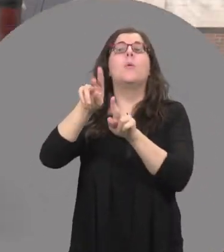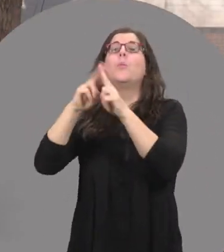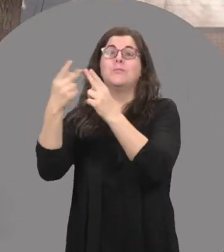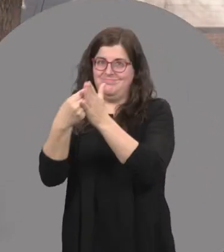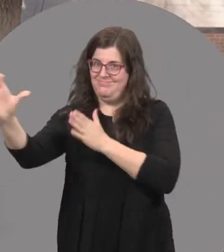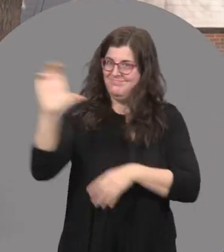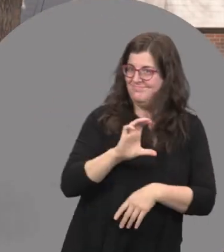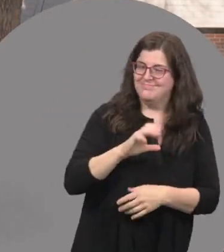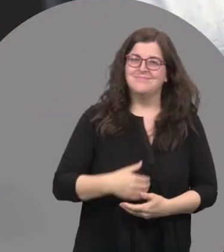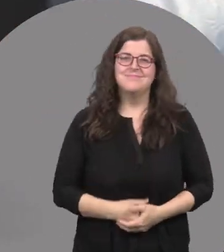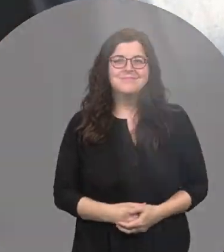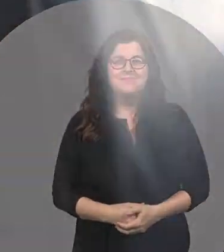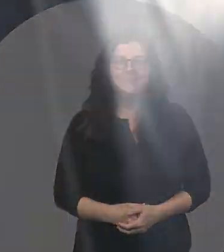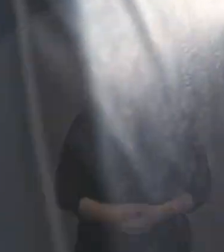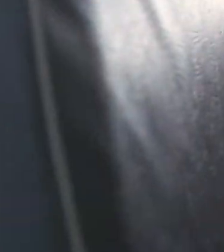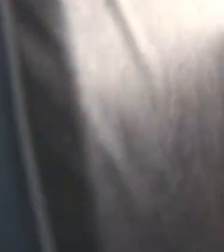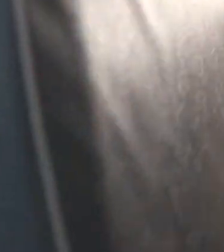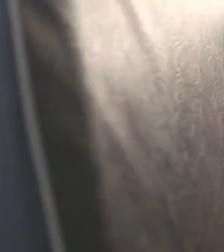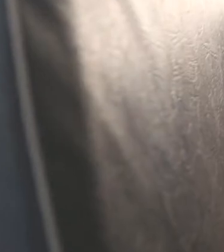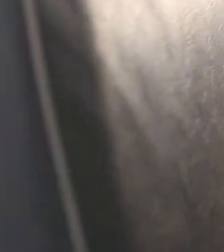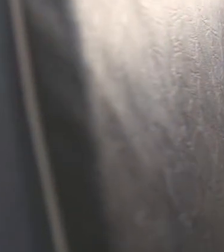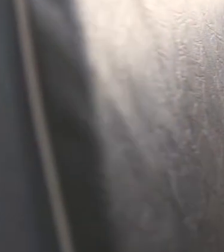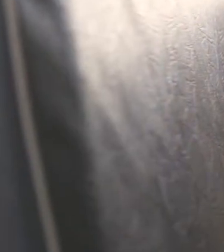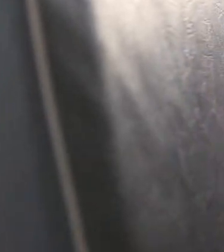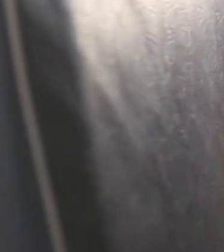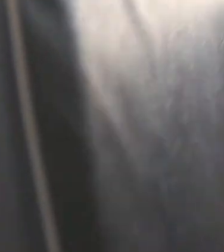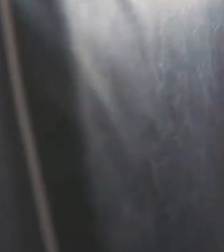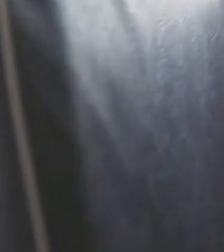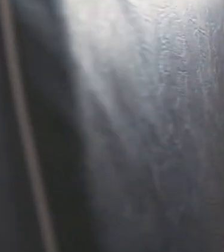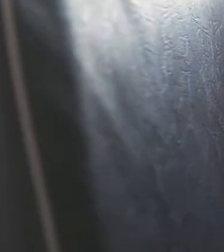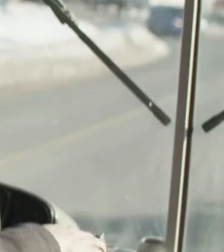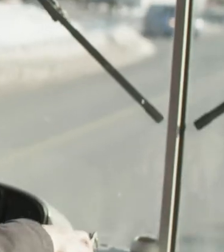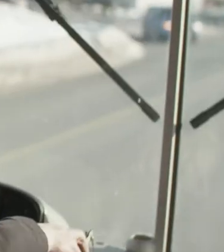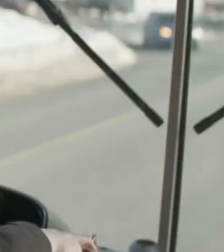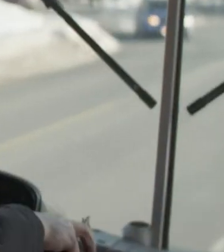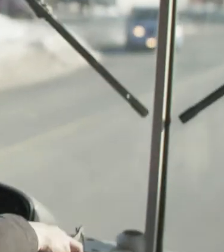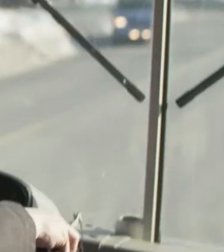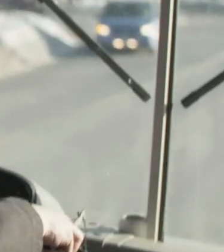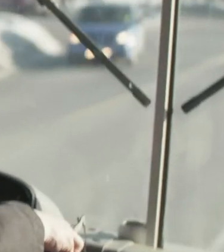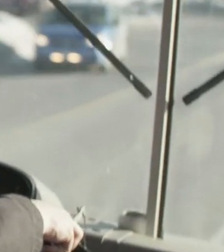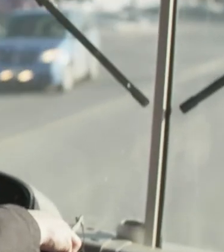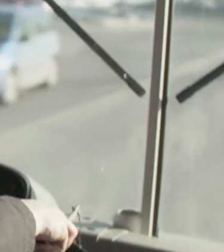[Singing] All through the town... Care Giver: The driver on the bus says, "Move on back!" All: "Move on back!"